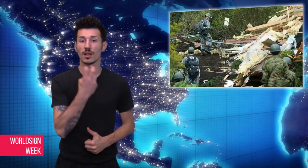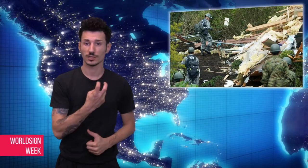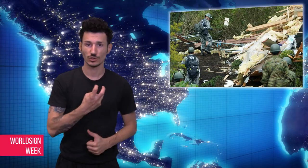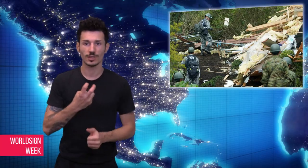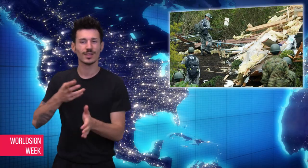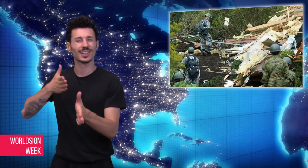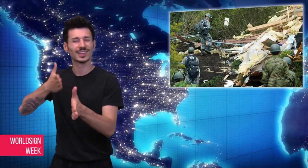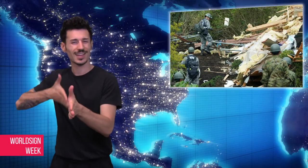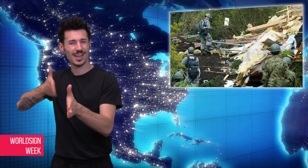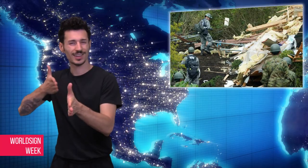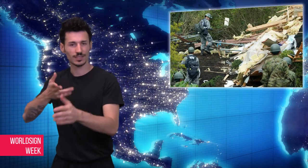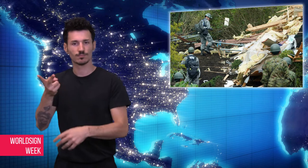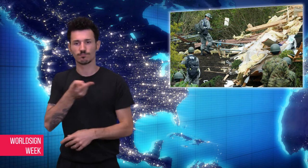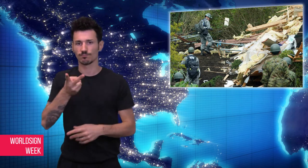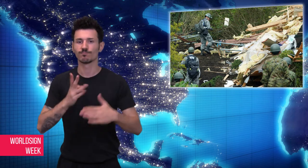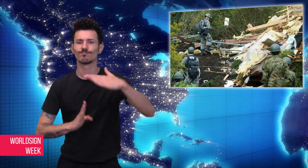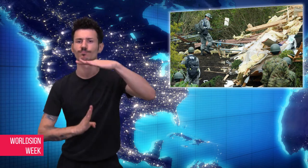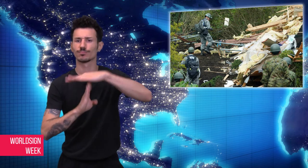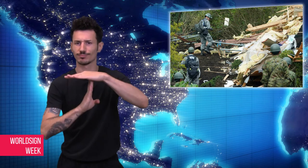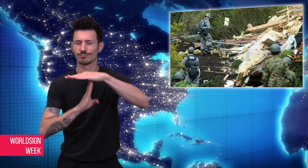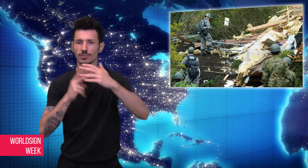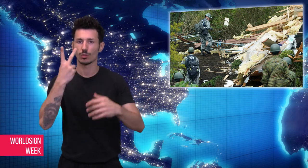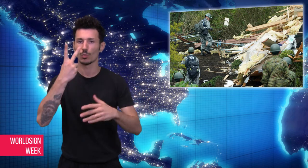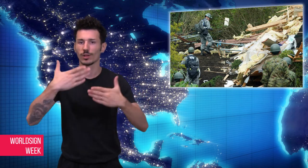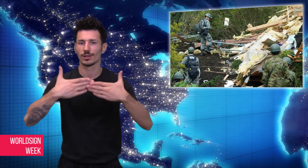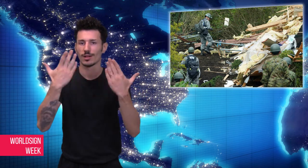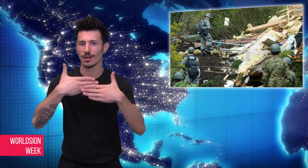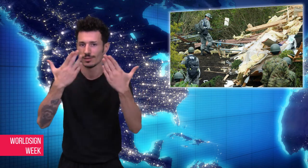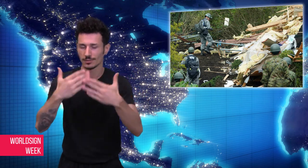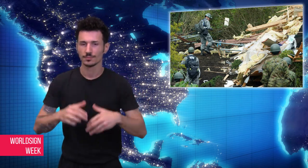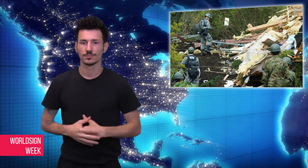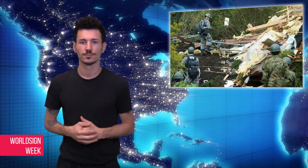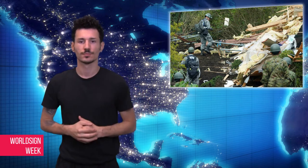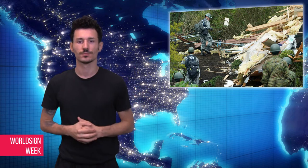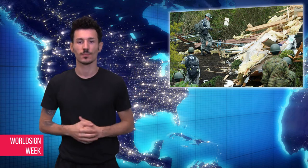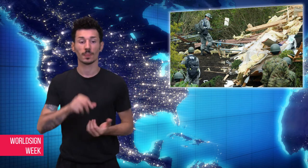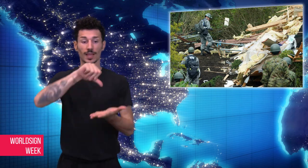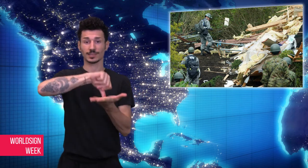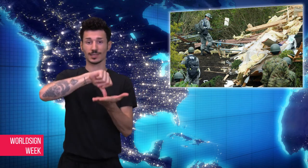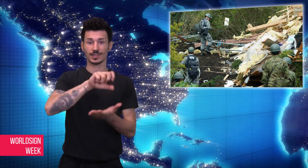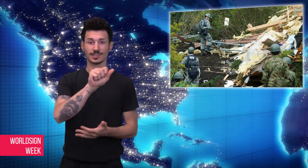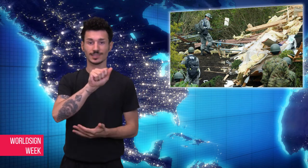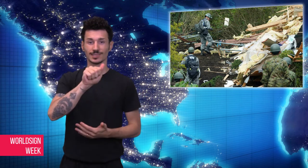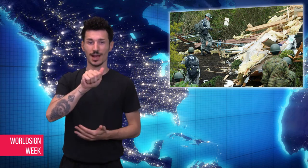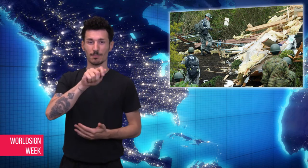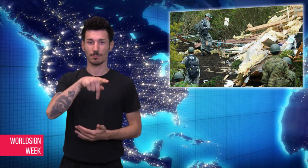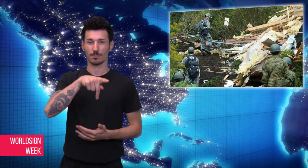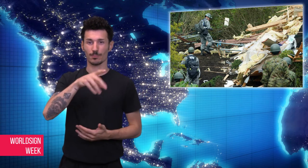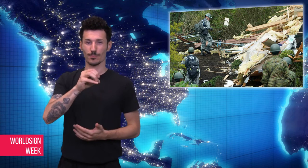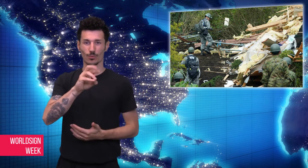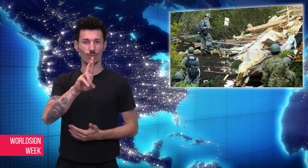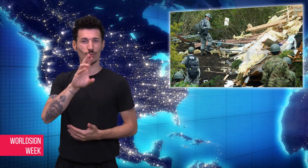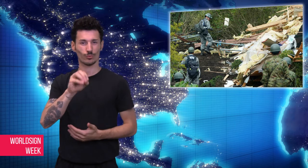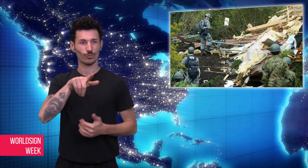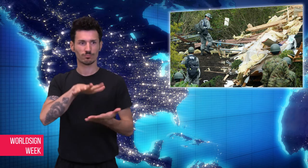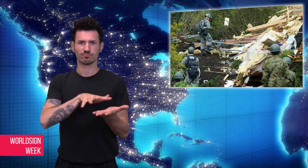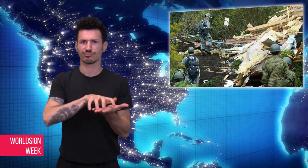Power and train services were cut, with electricity taking two days to be